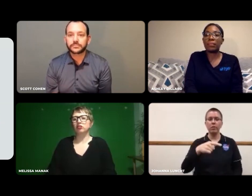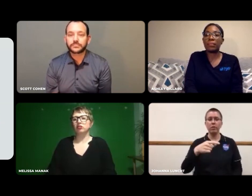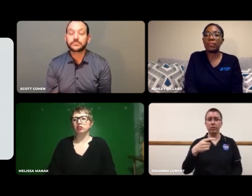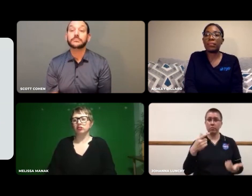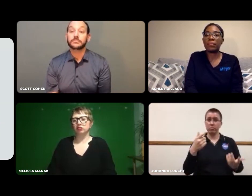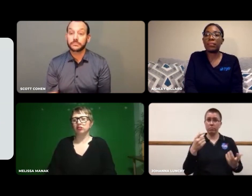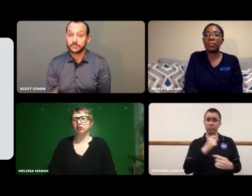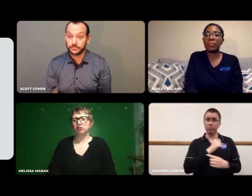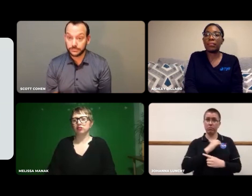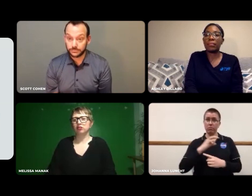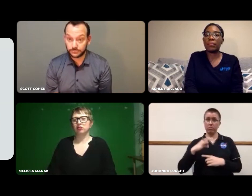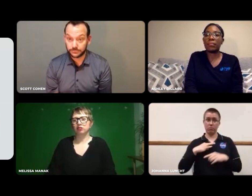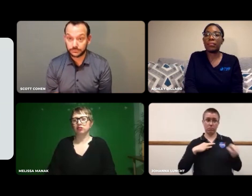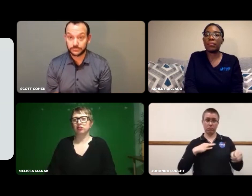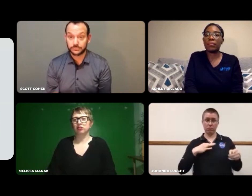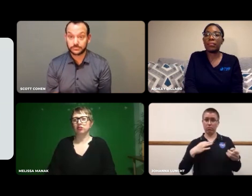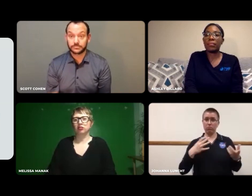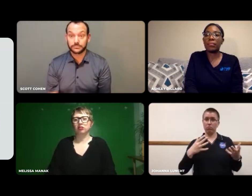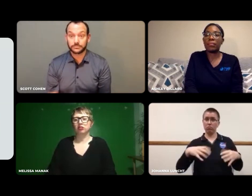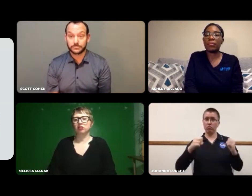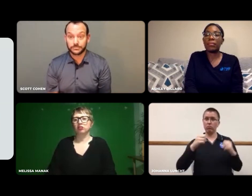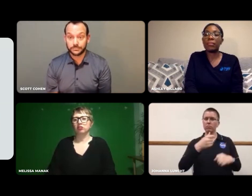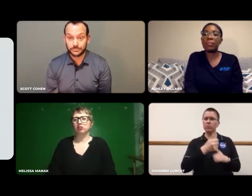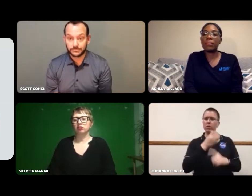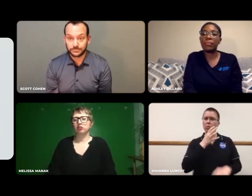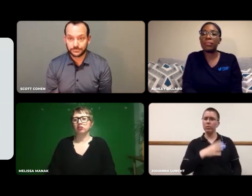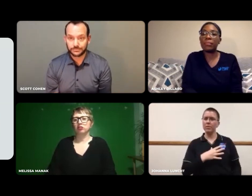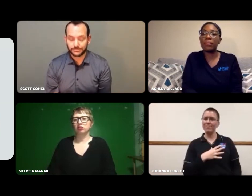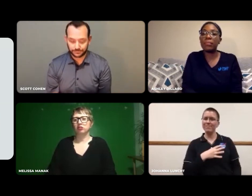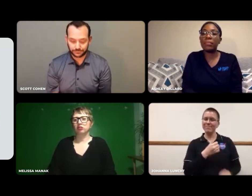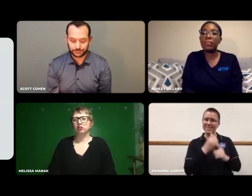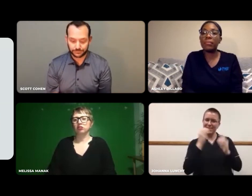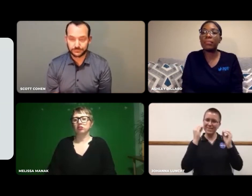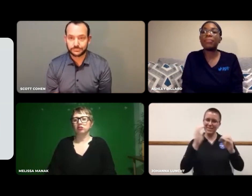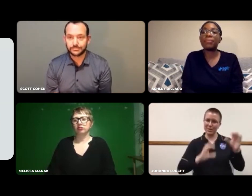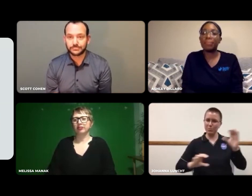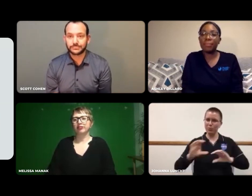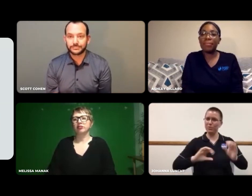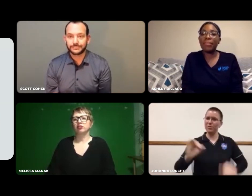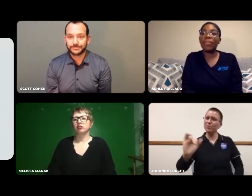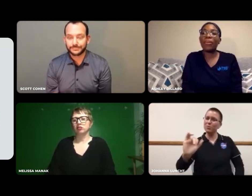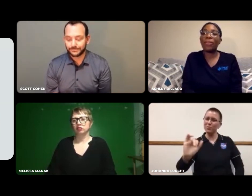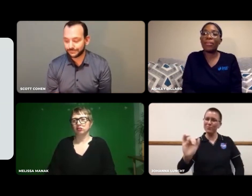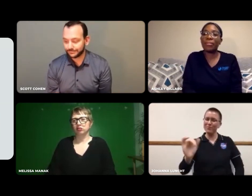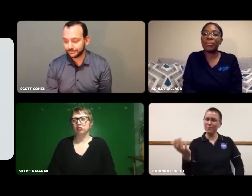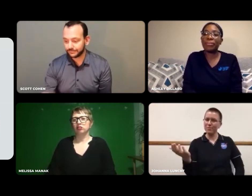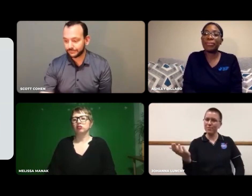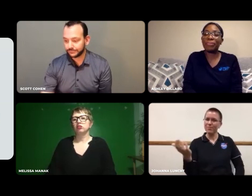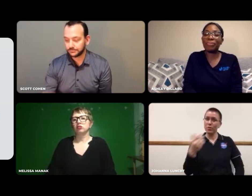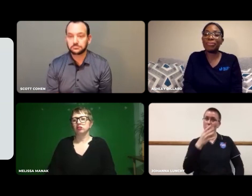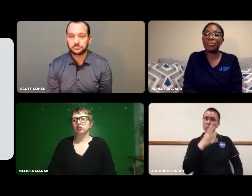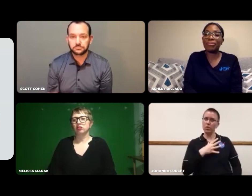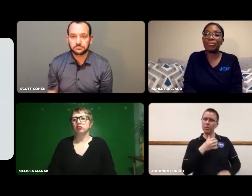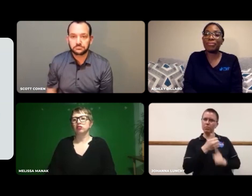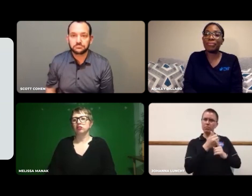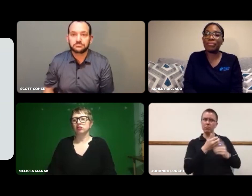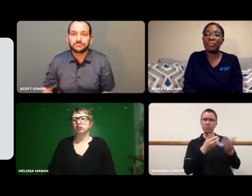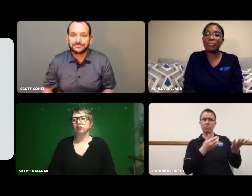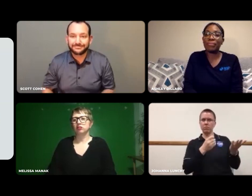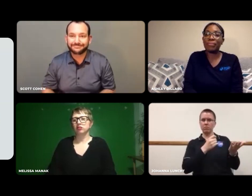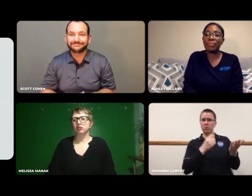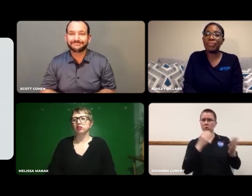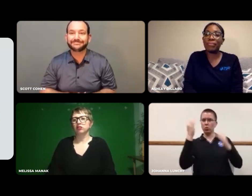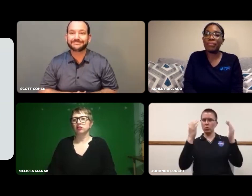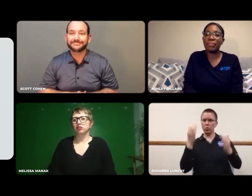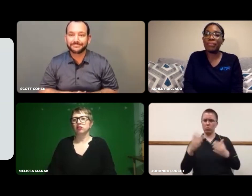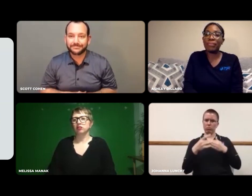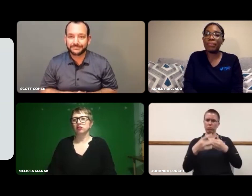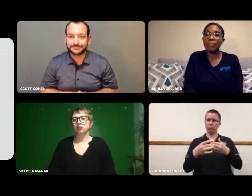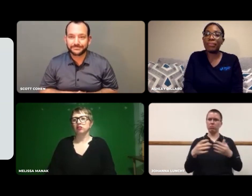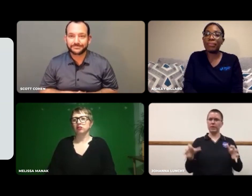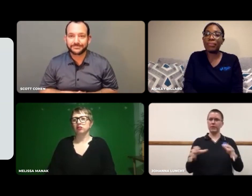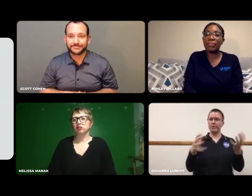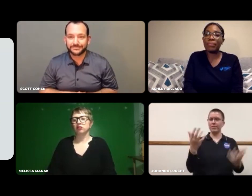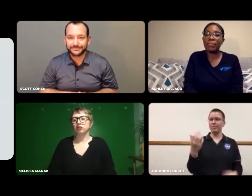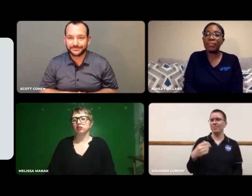There was a staff member who was a female chemistry teacher who lead this club.